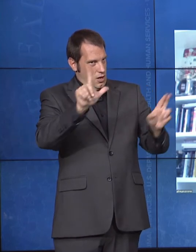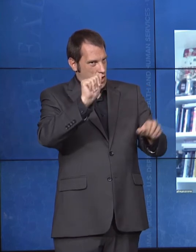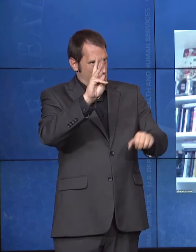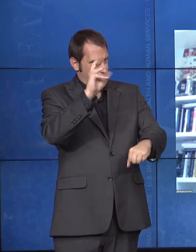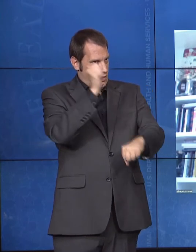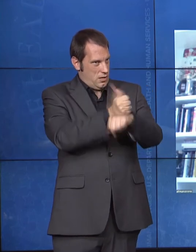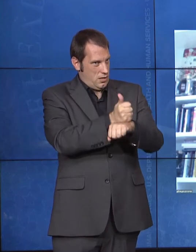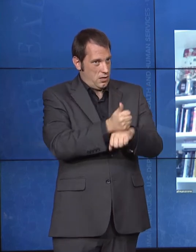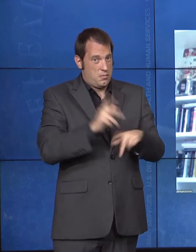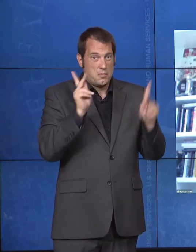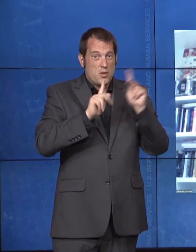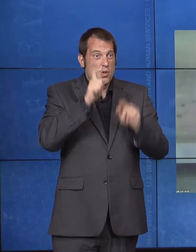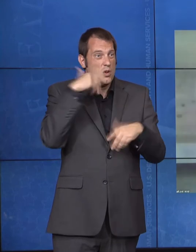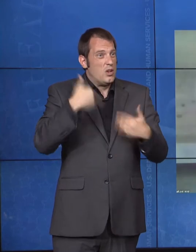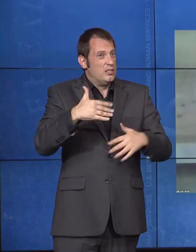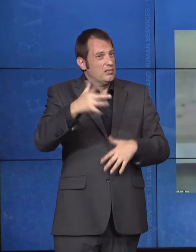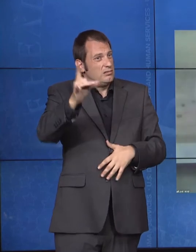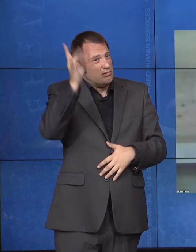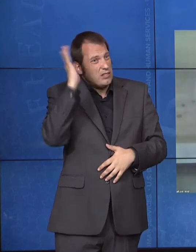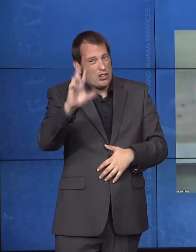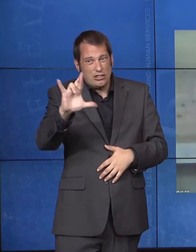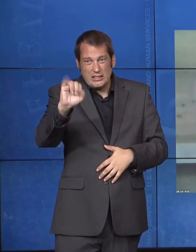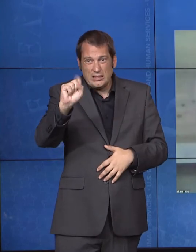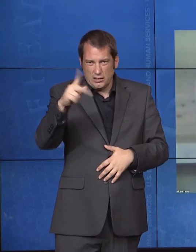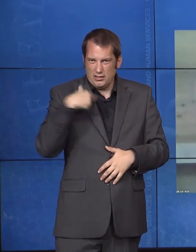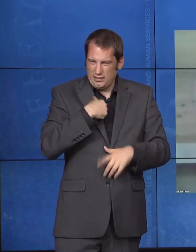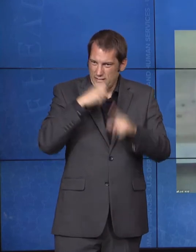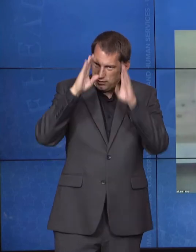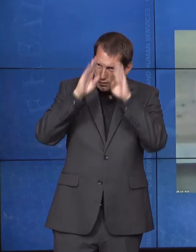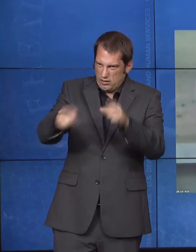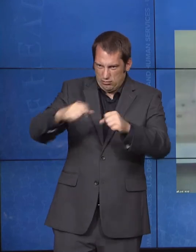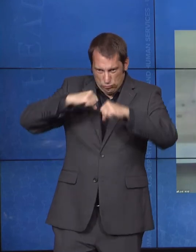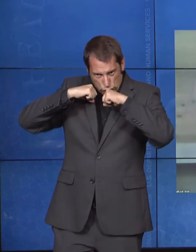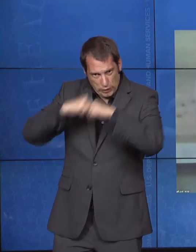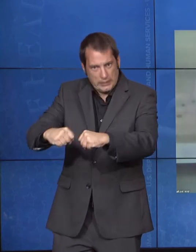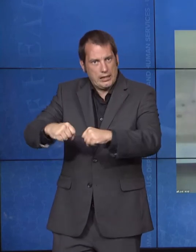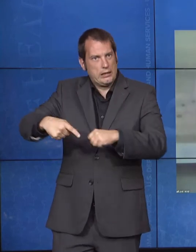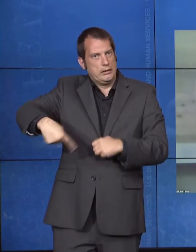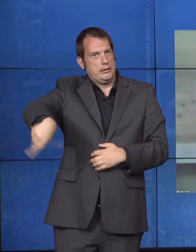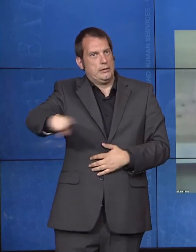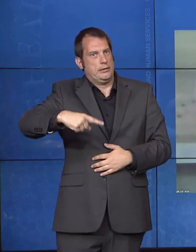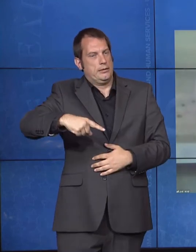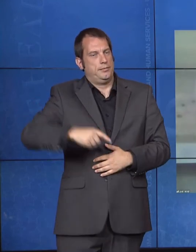Julie Hocker: Absolutely. It is at the heart of everything. And, you know, ACL and our